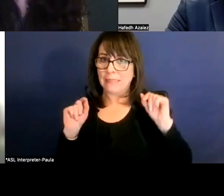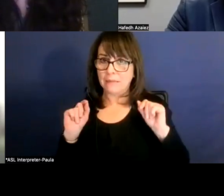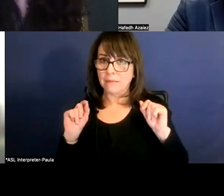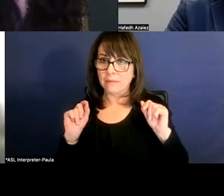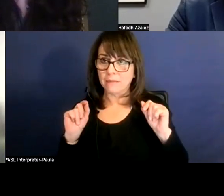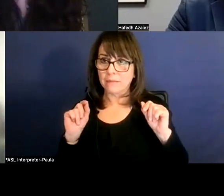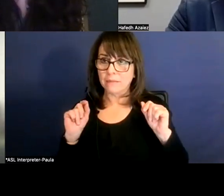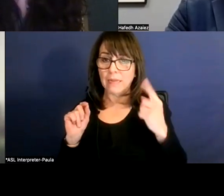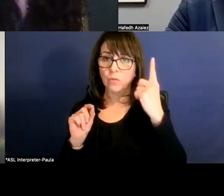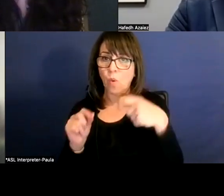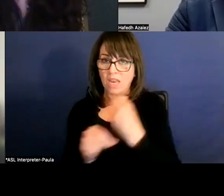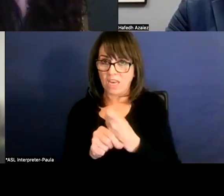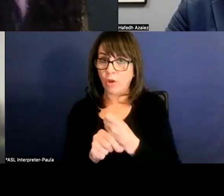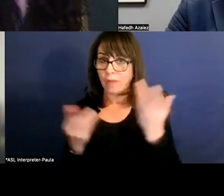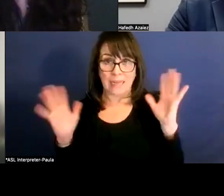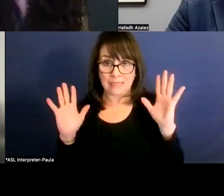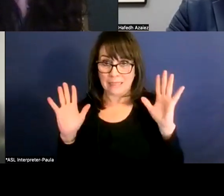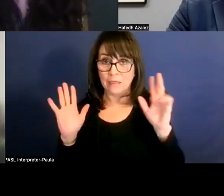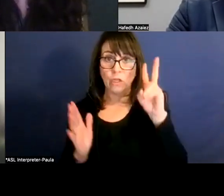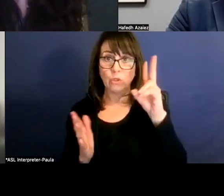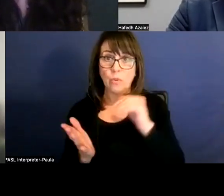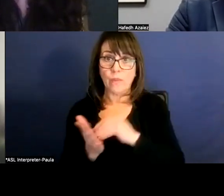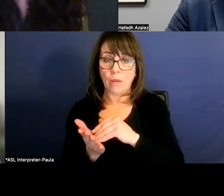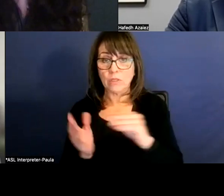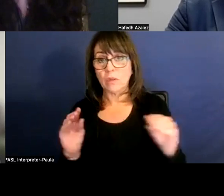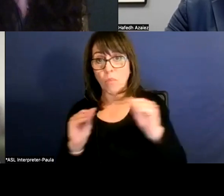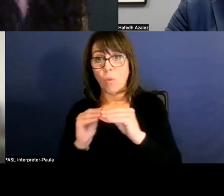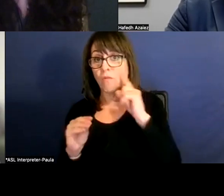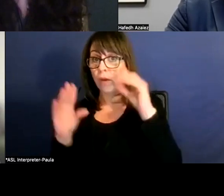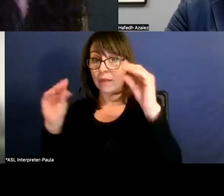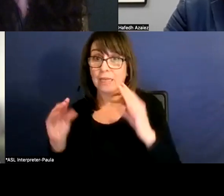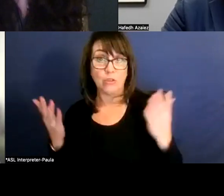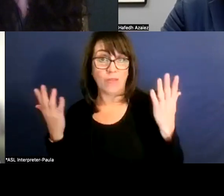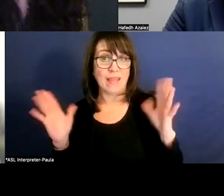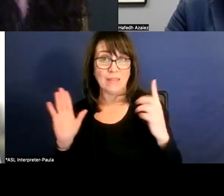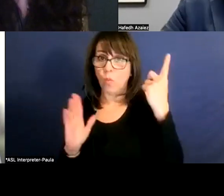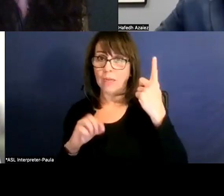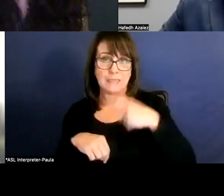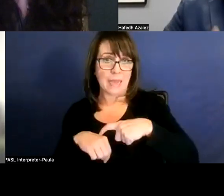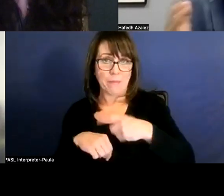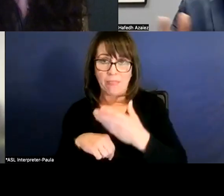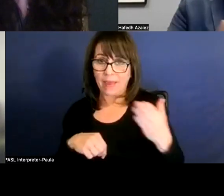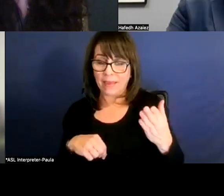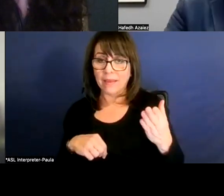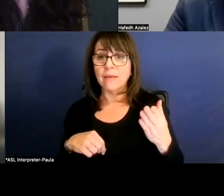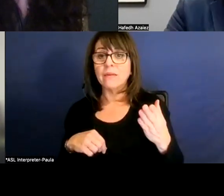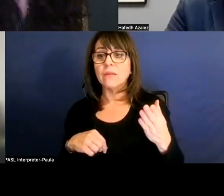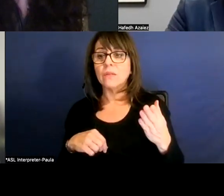and it's one year, I think, $2,000 for our teachers. I mean, at this time, when we take anything to take care of our teachers,